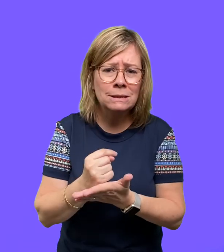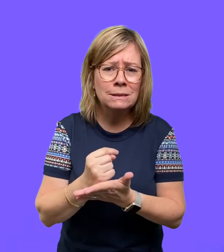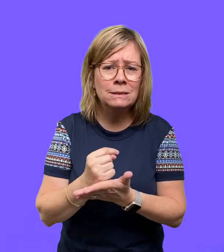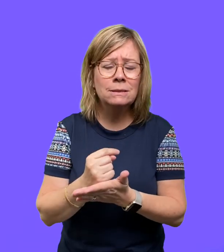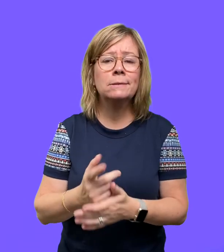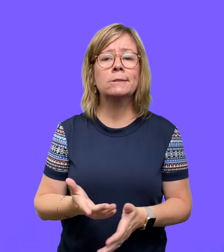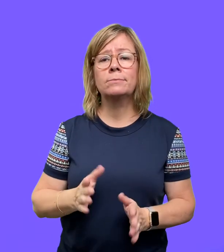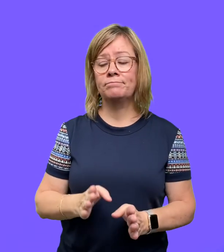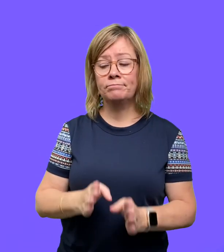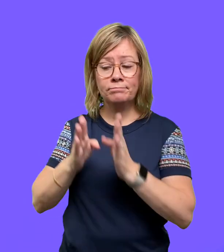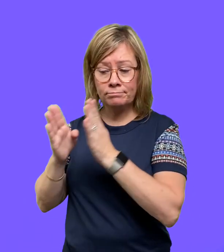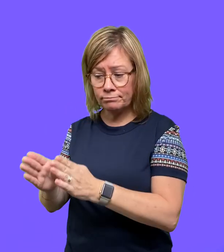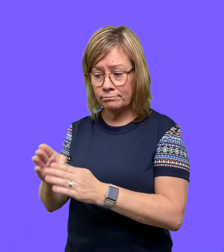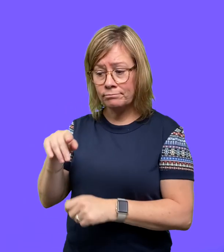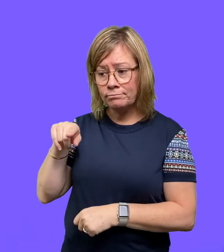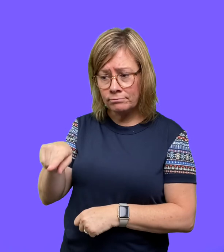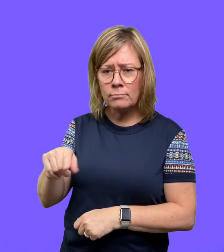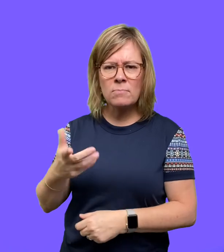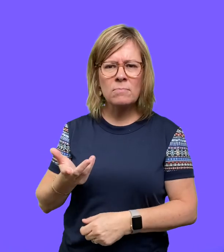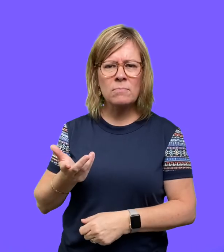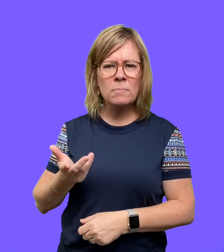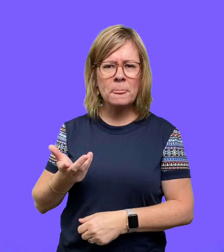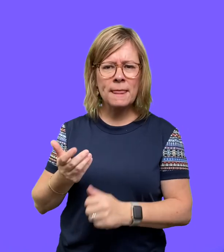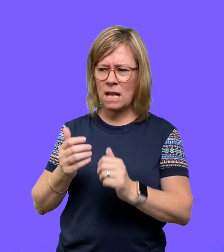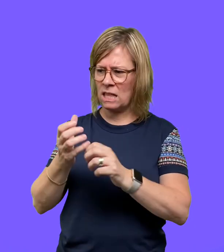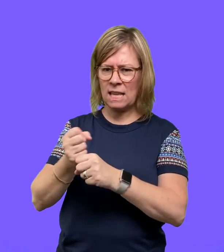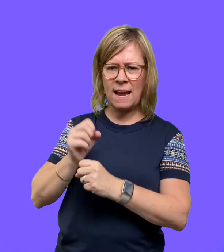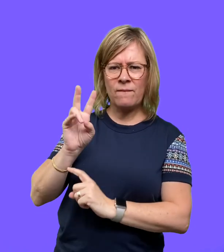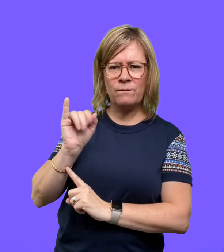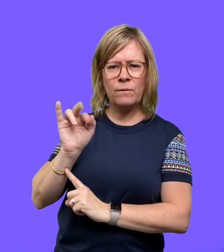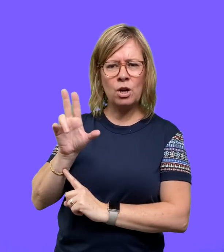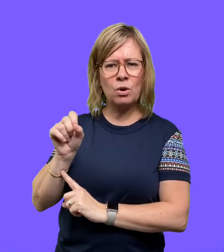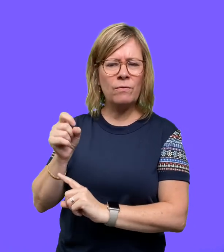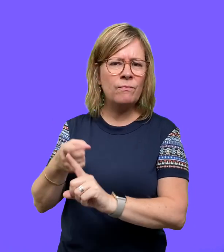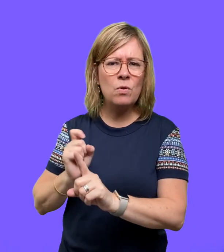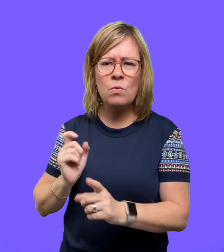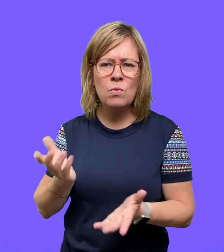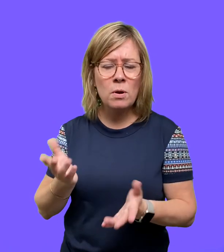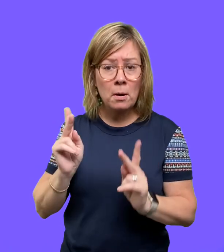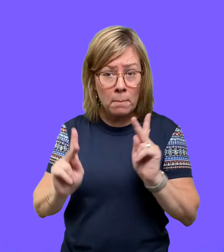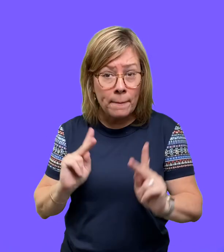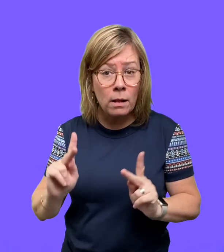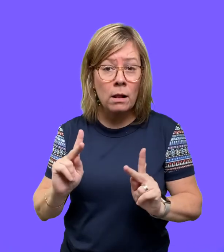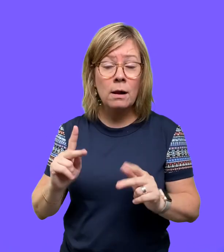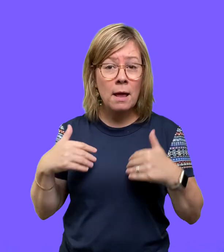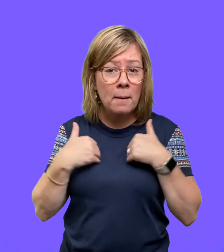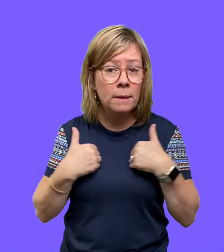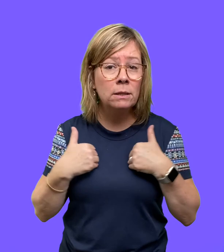otherwise, and also looks and how viruses are transmitted, whether it be through